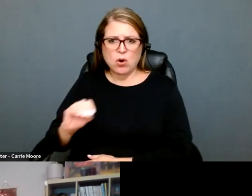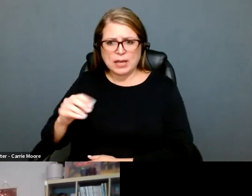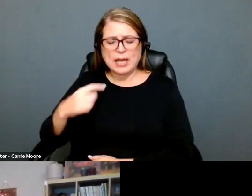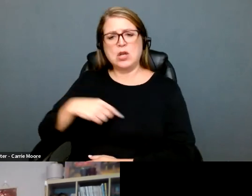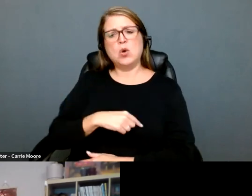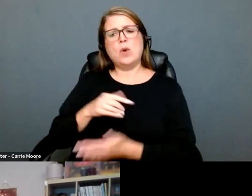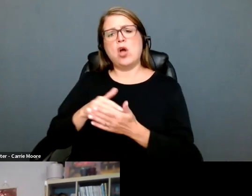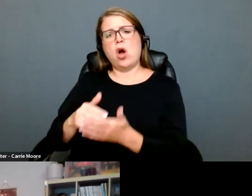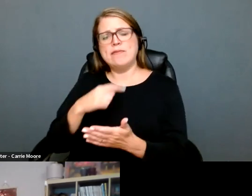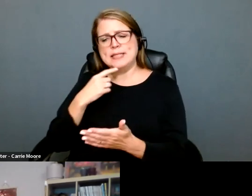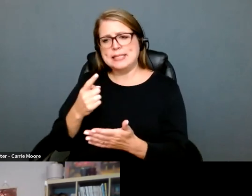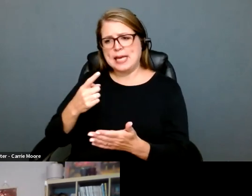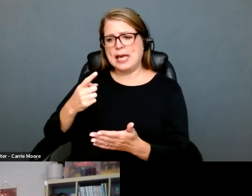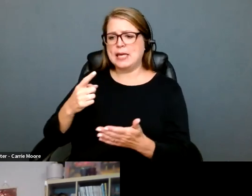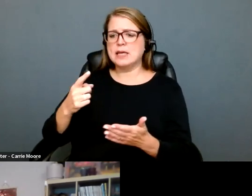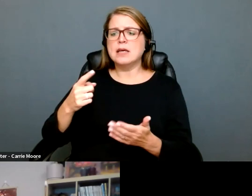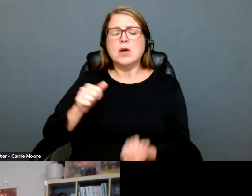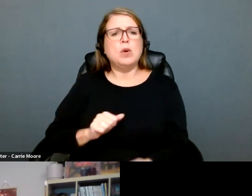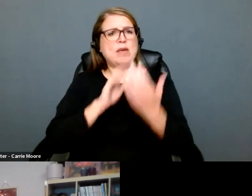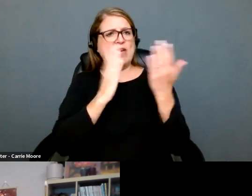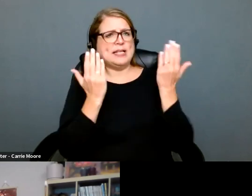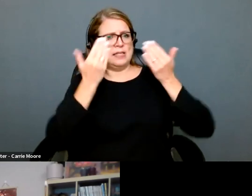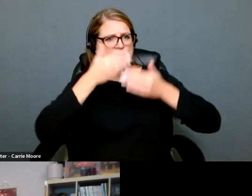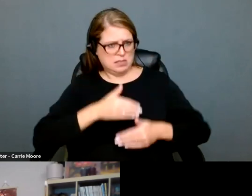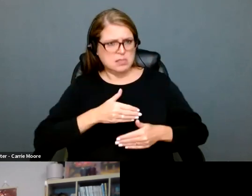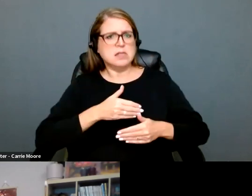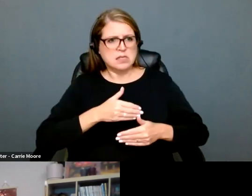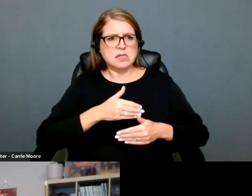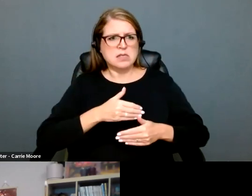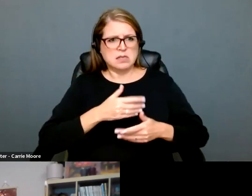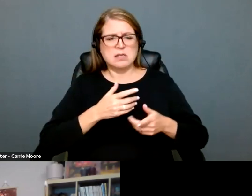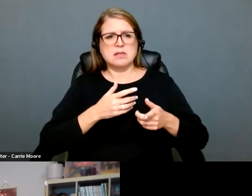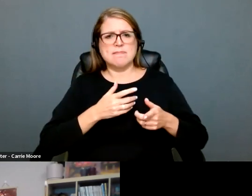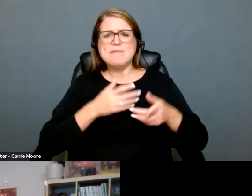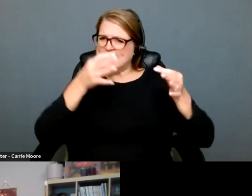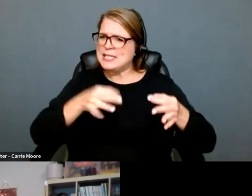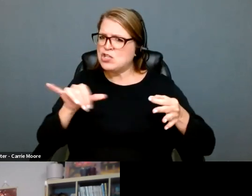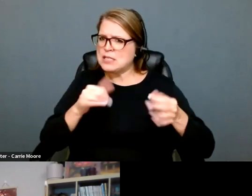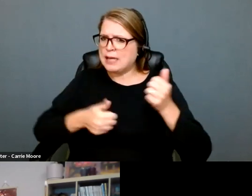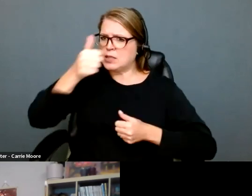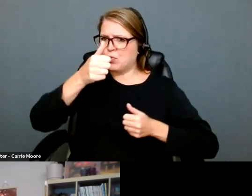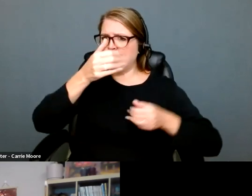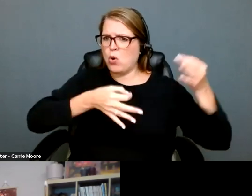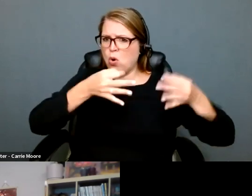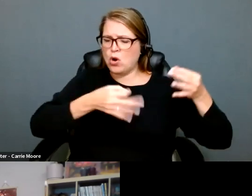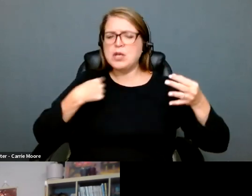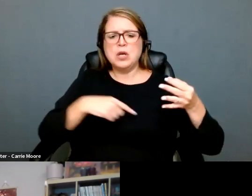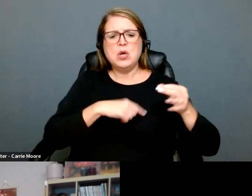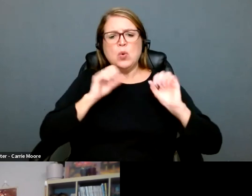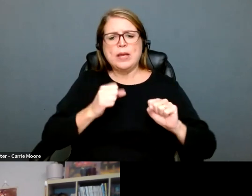Here at the ACLU of Oregon, one thing our staff have been talking about is when times are dark, we can create our